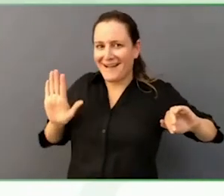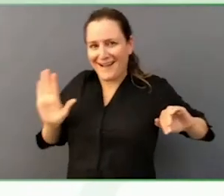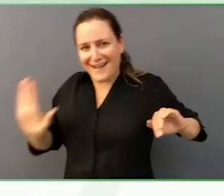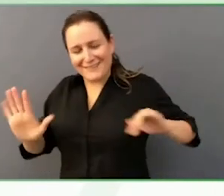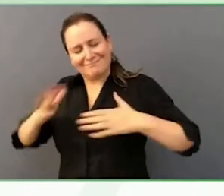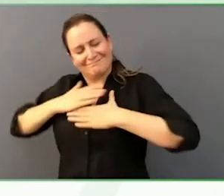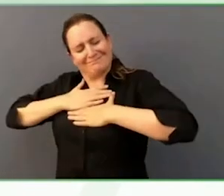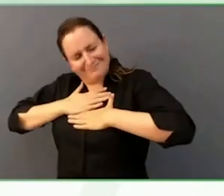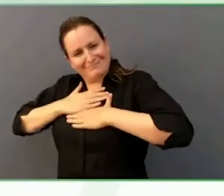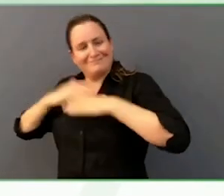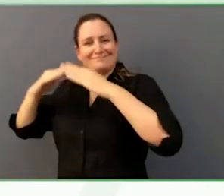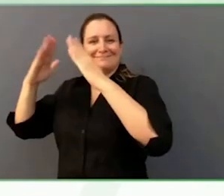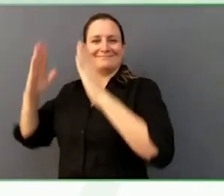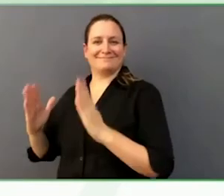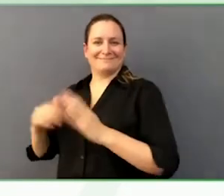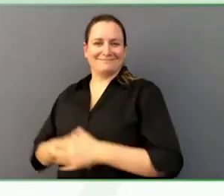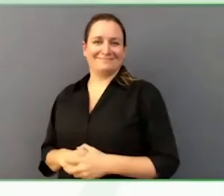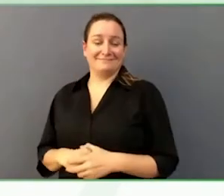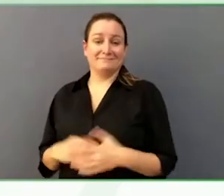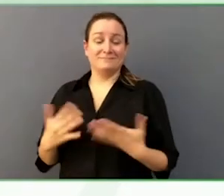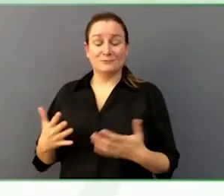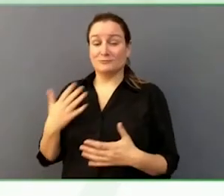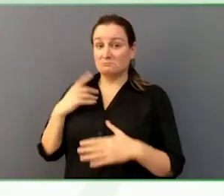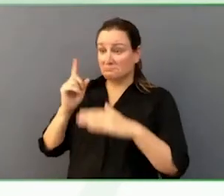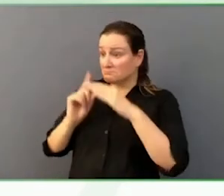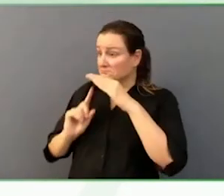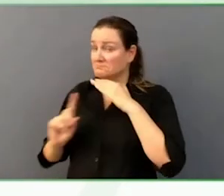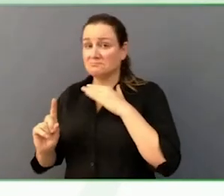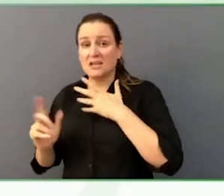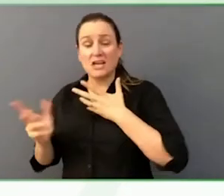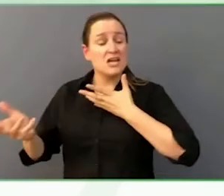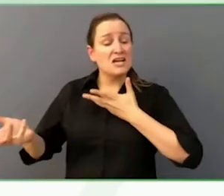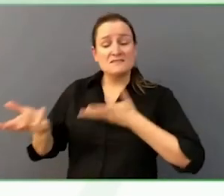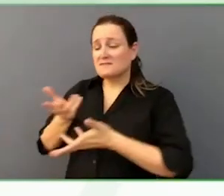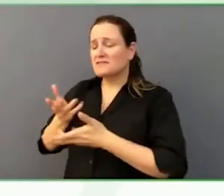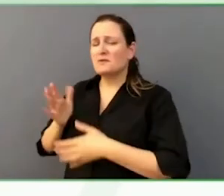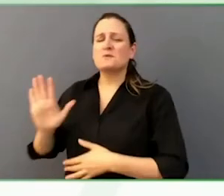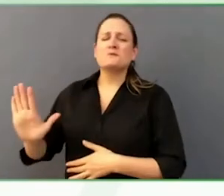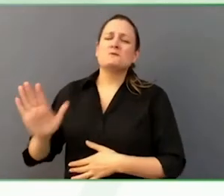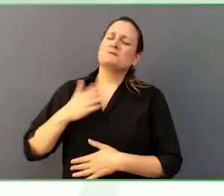Nick is such a wonderful person to support, he has so many varied interests.